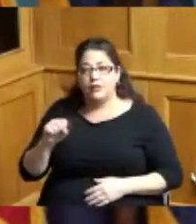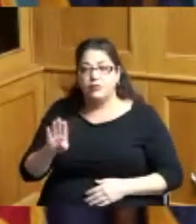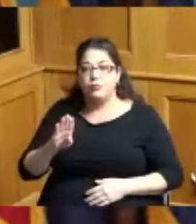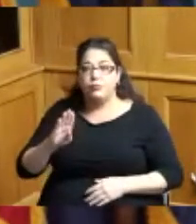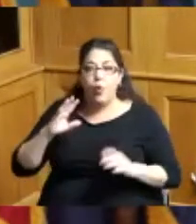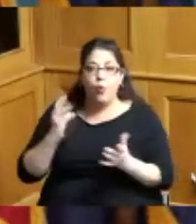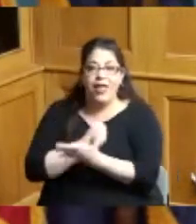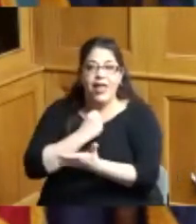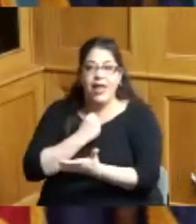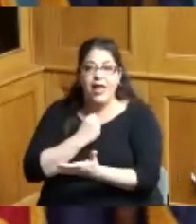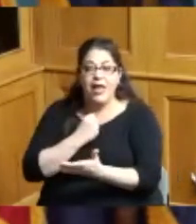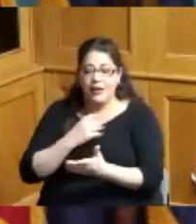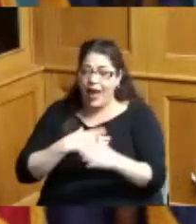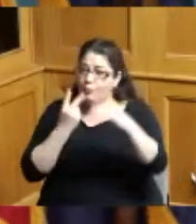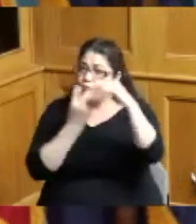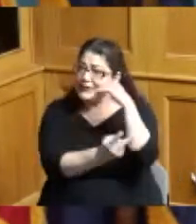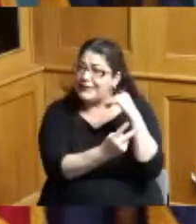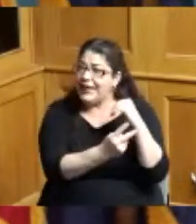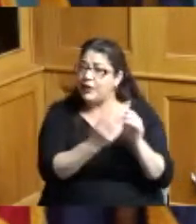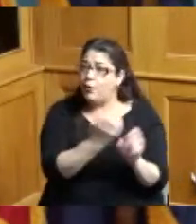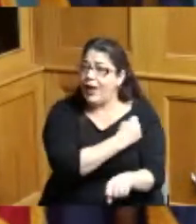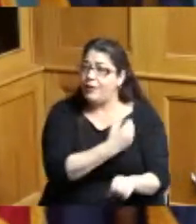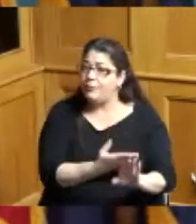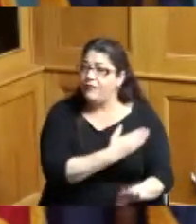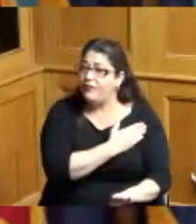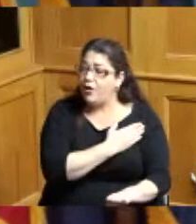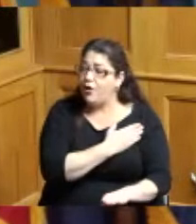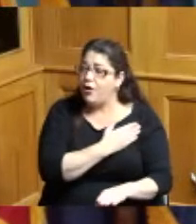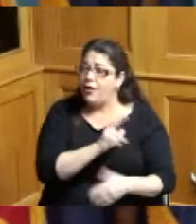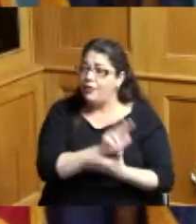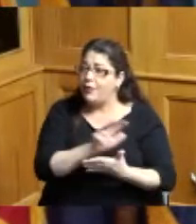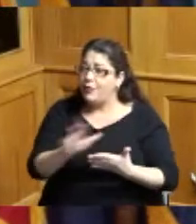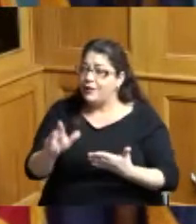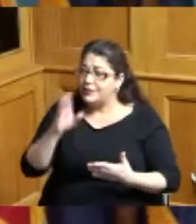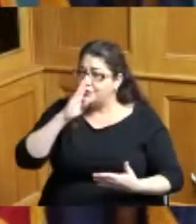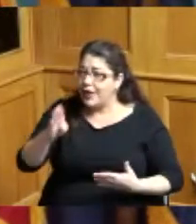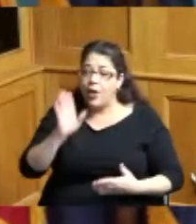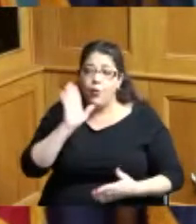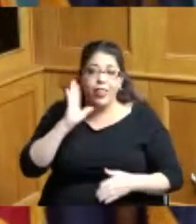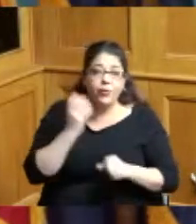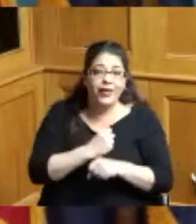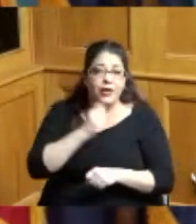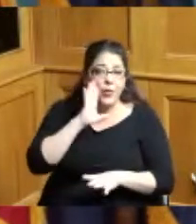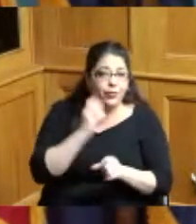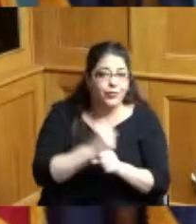been pretty good with my predictions I said for three weeks straight we're gonna win and we did